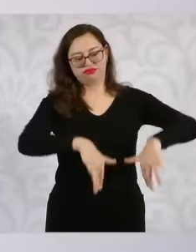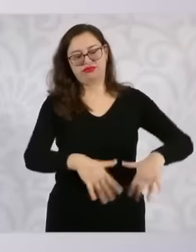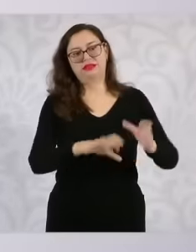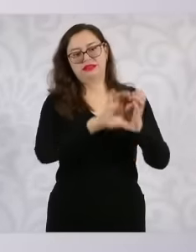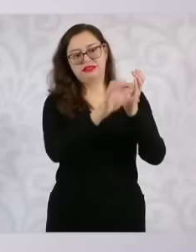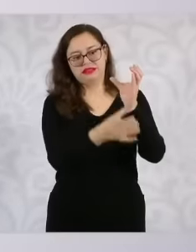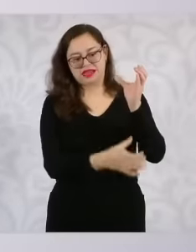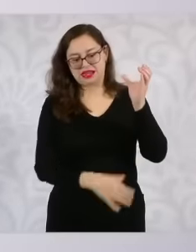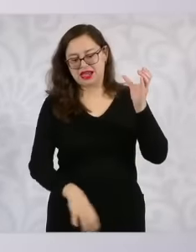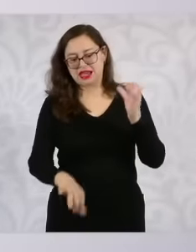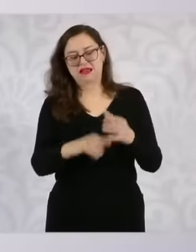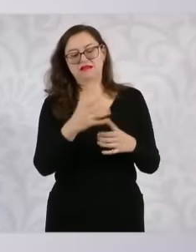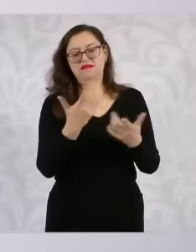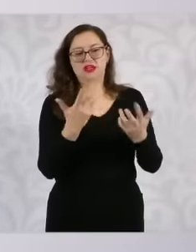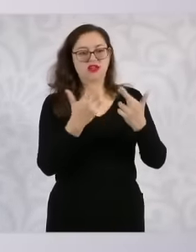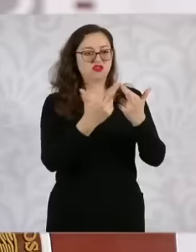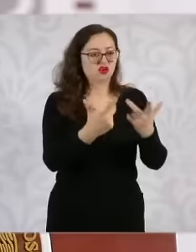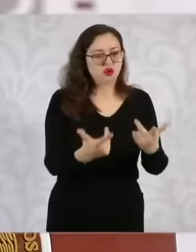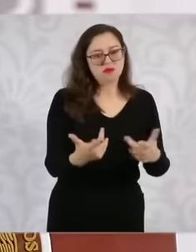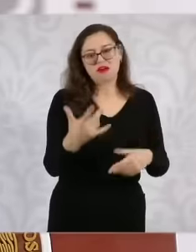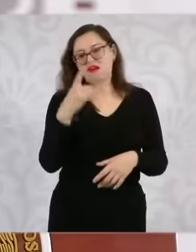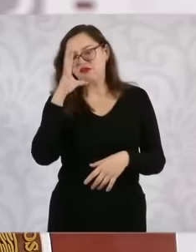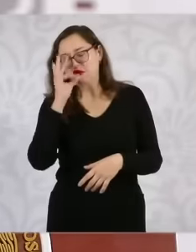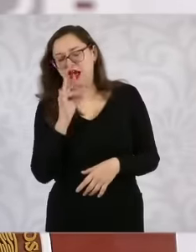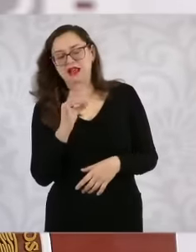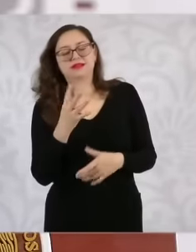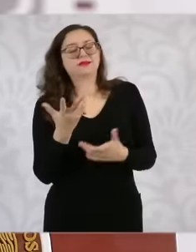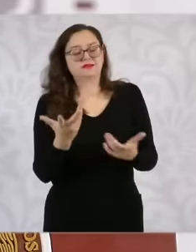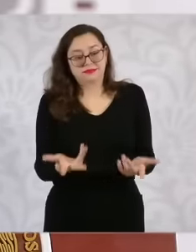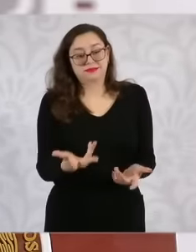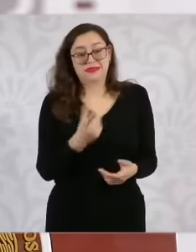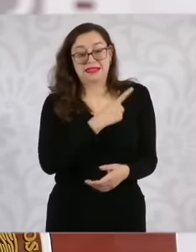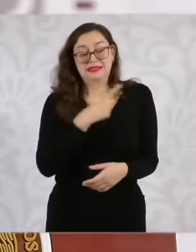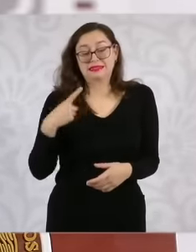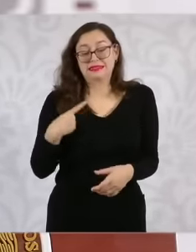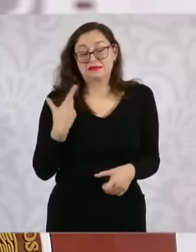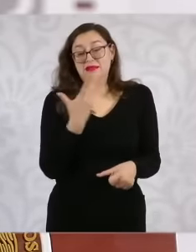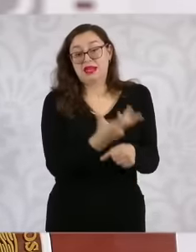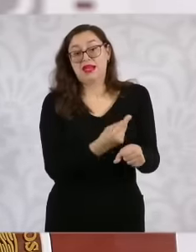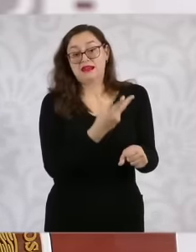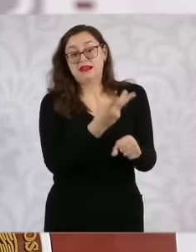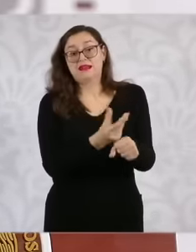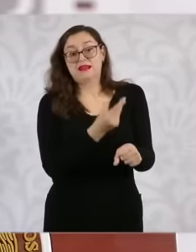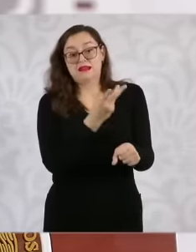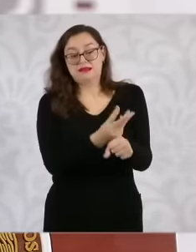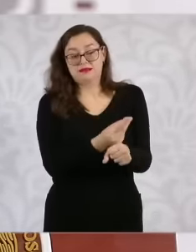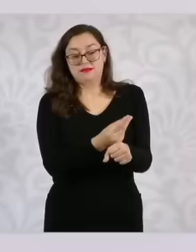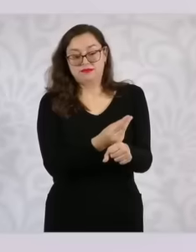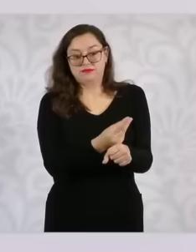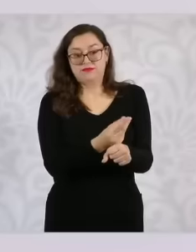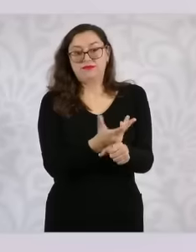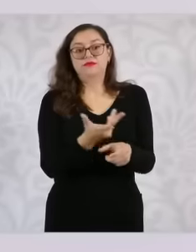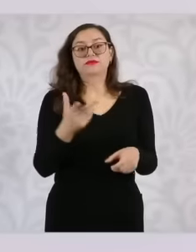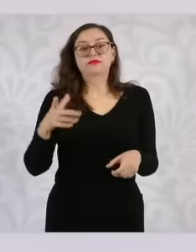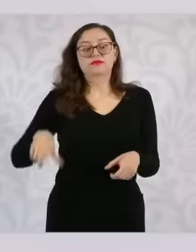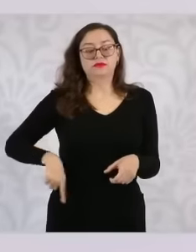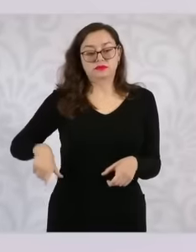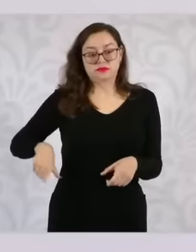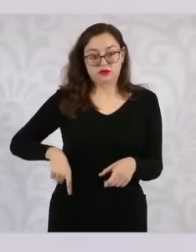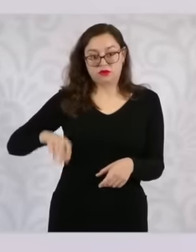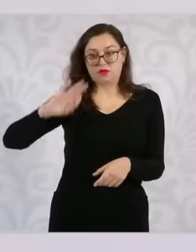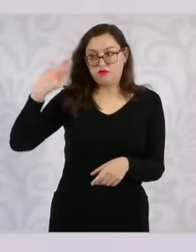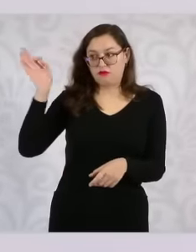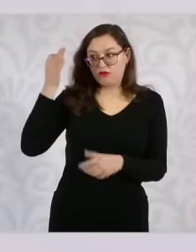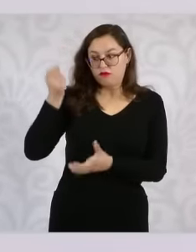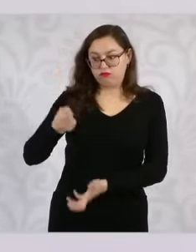are not working So they are going to dedicate responsible federal resources in